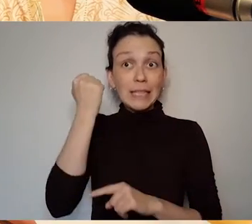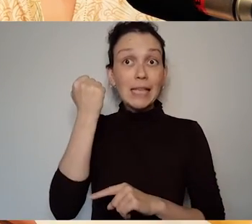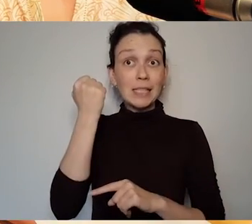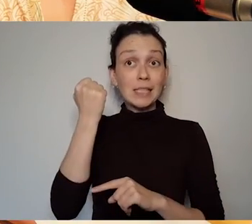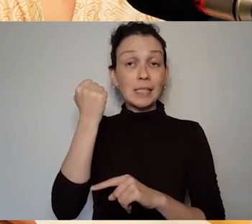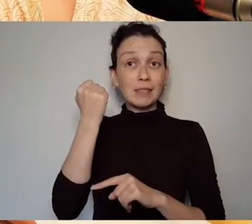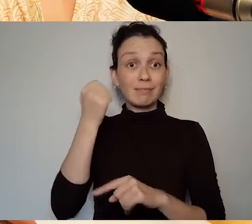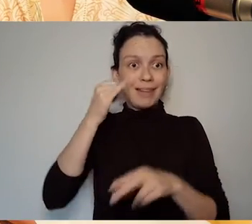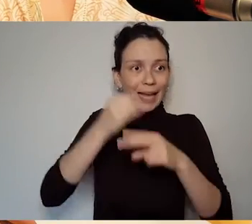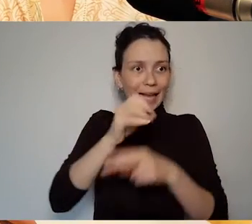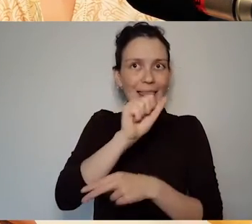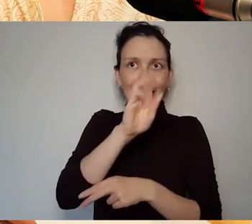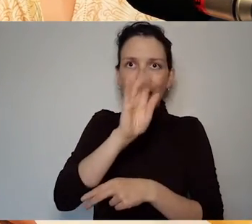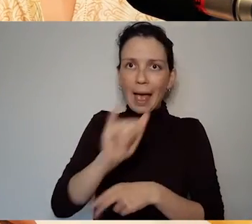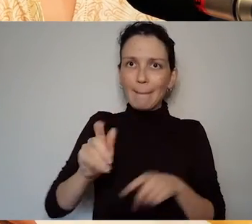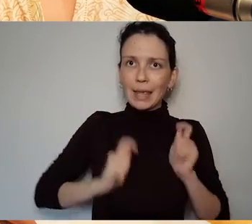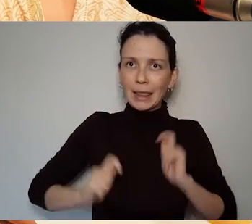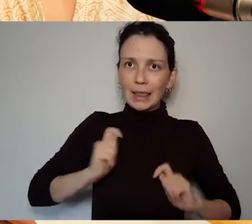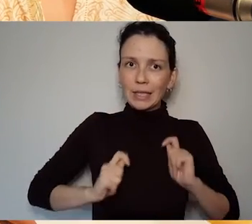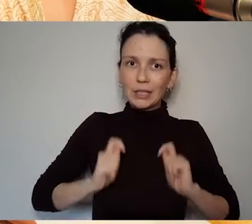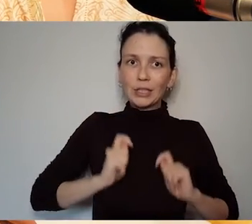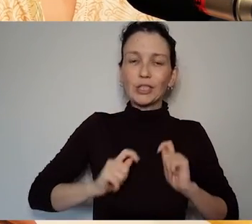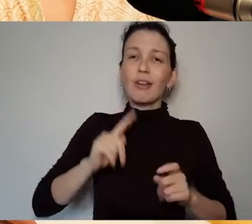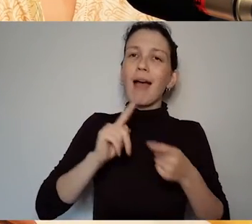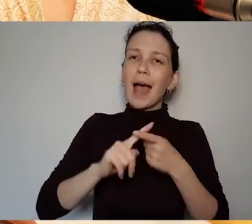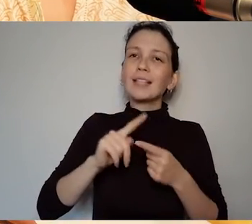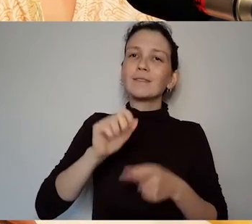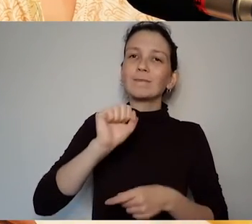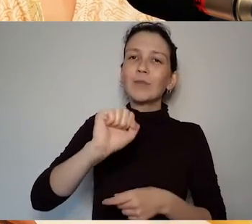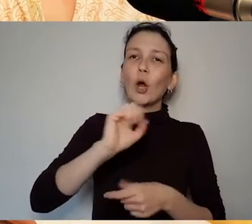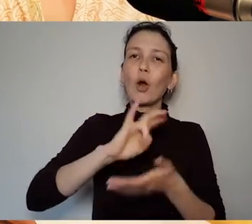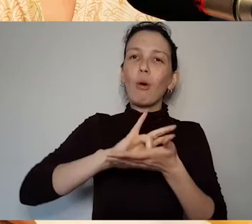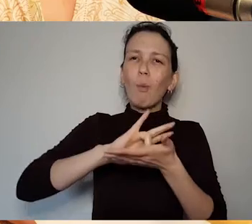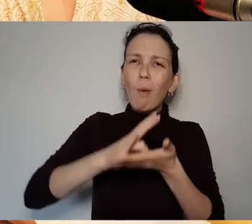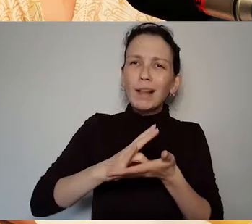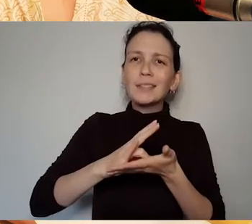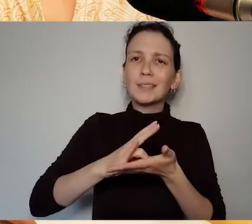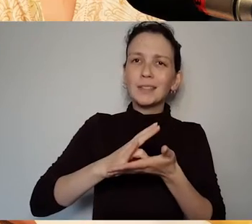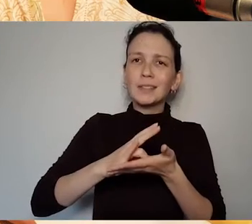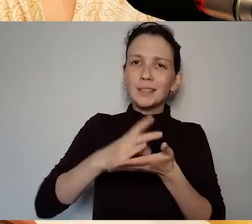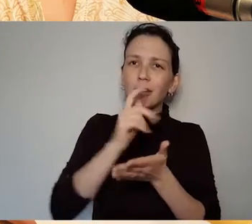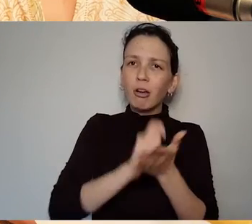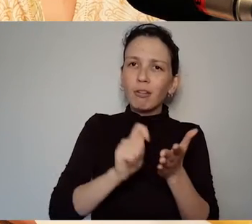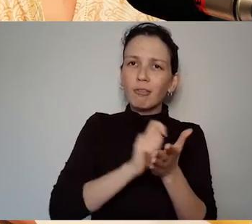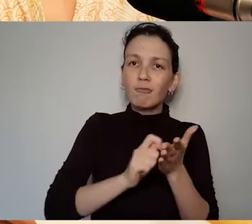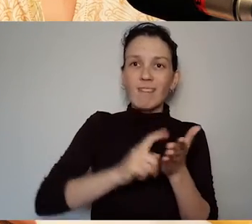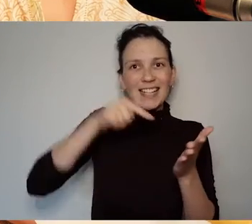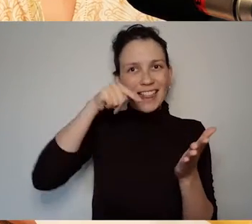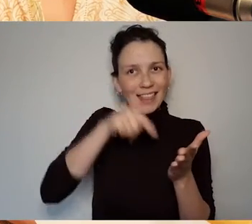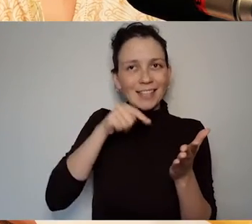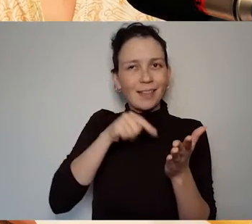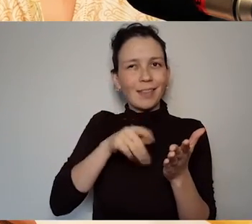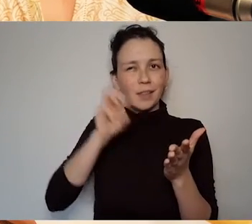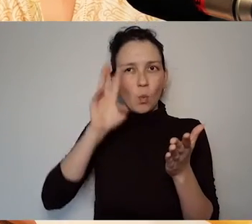and the the quality of the work that she produced that's what makes her exceptional and different.